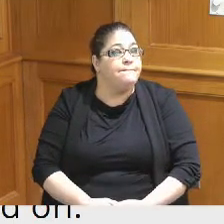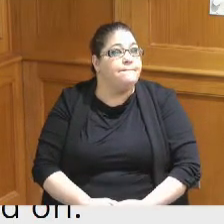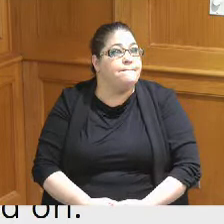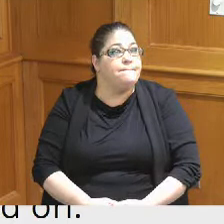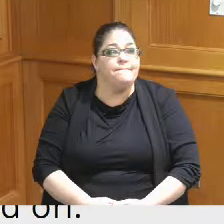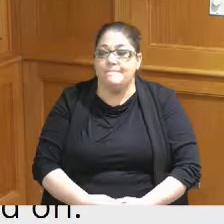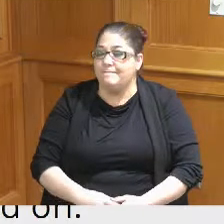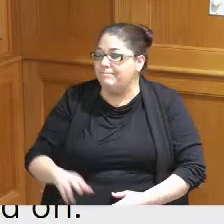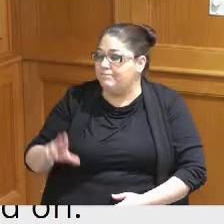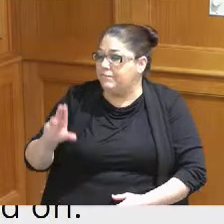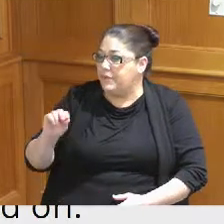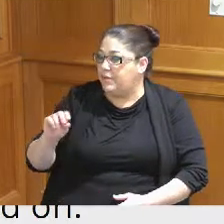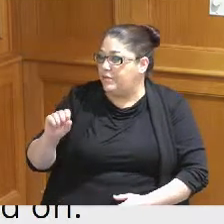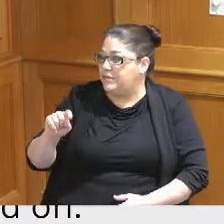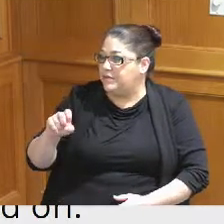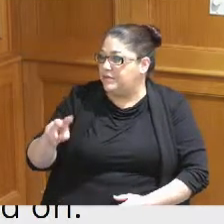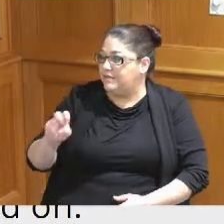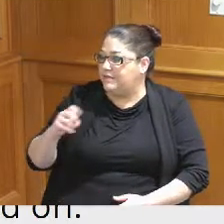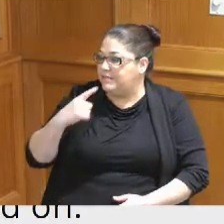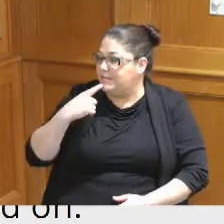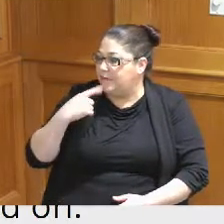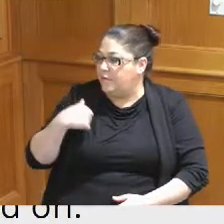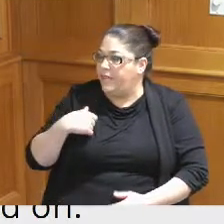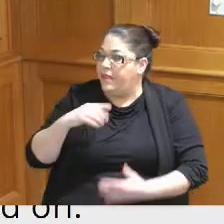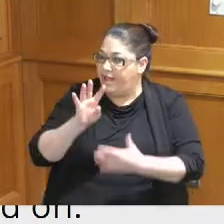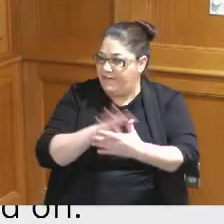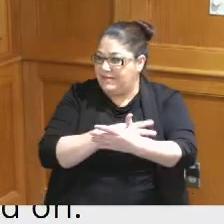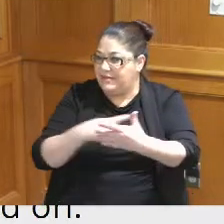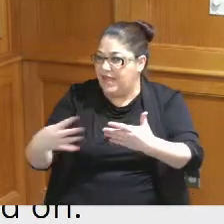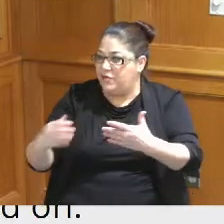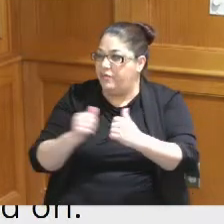no and then it has a schedule of how we want to proceed and the time and